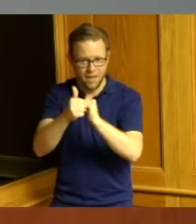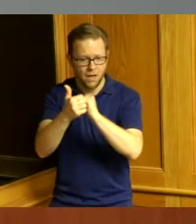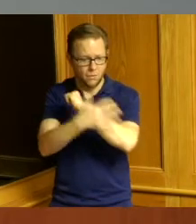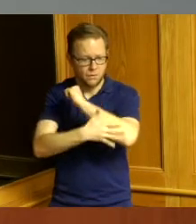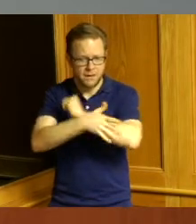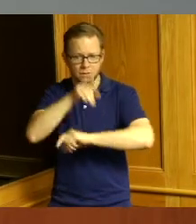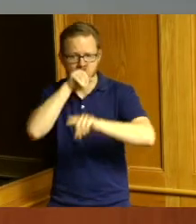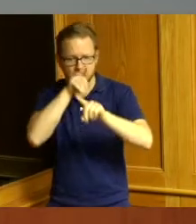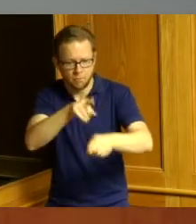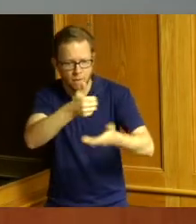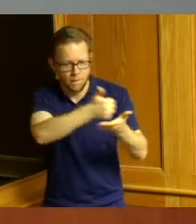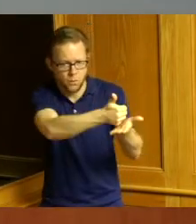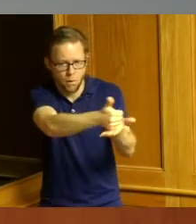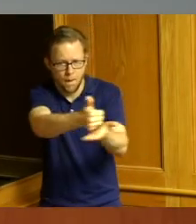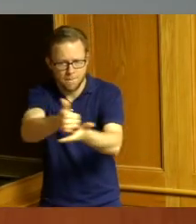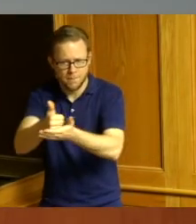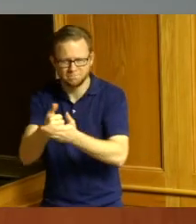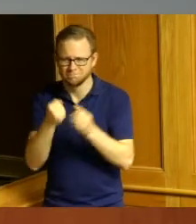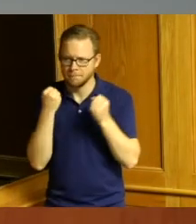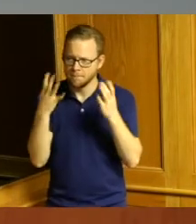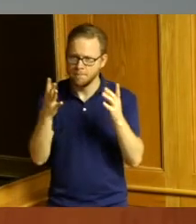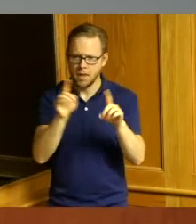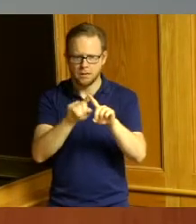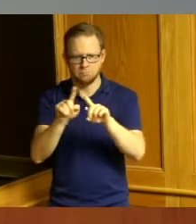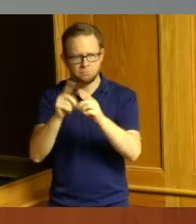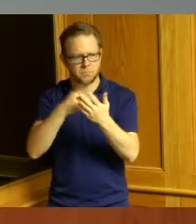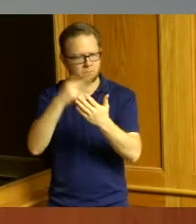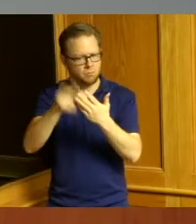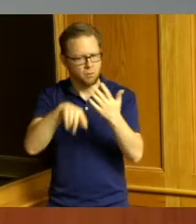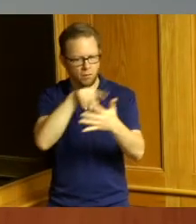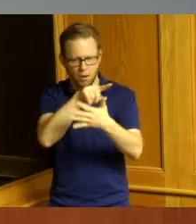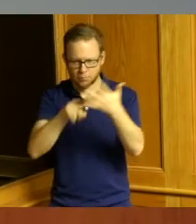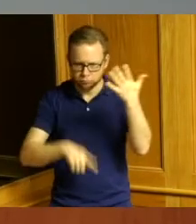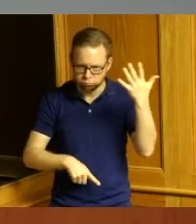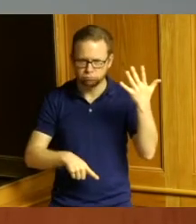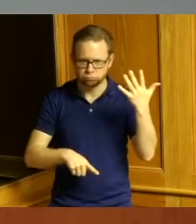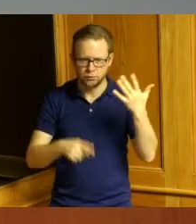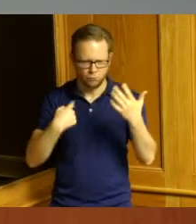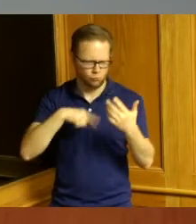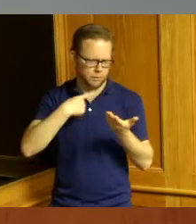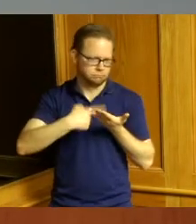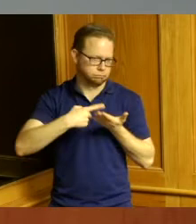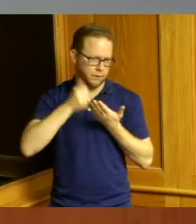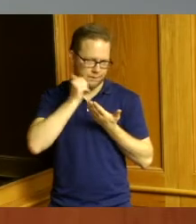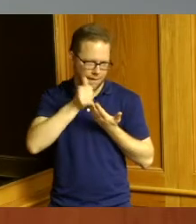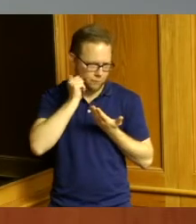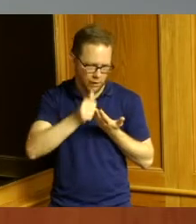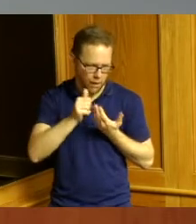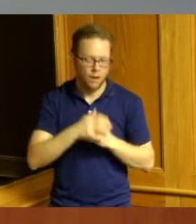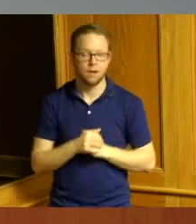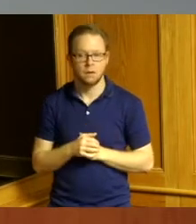through all these programs that we talk about you know day in day out and it is so critical and so